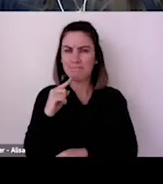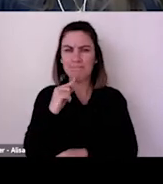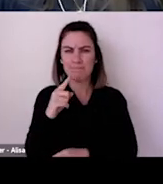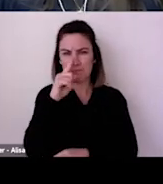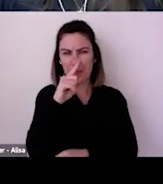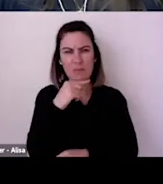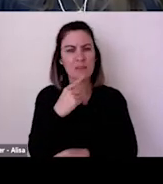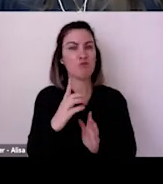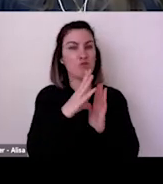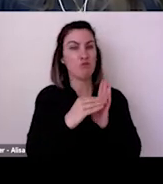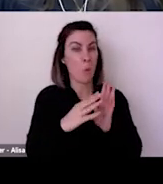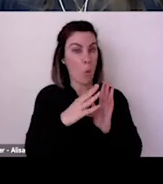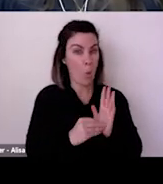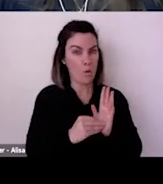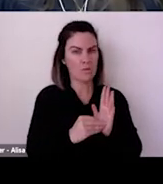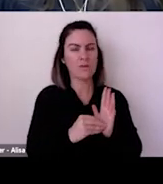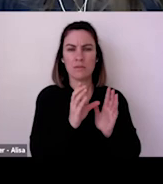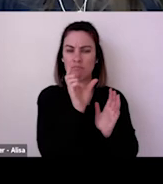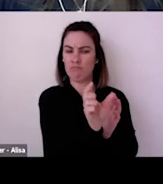practising professional artists in the field early 2022.